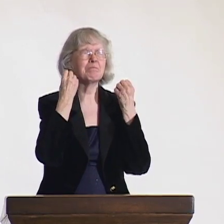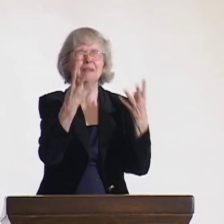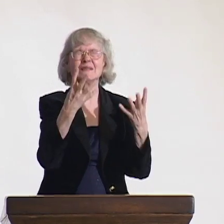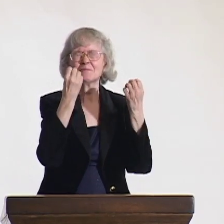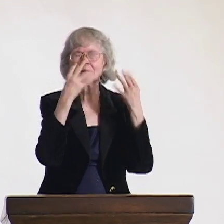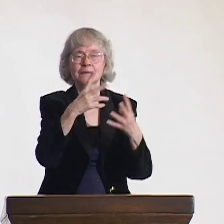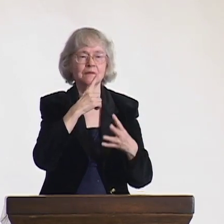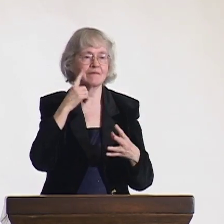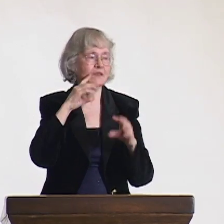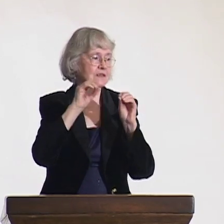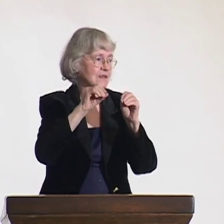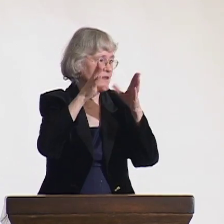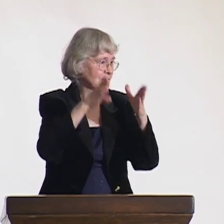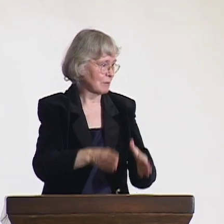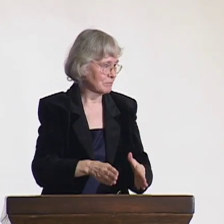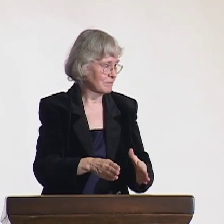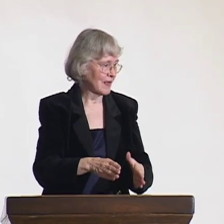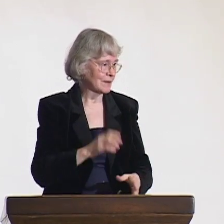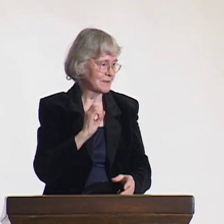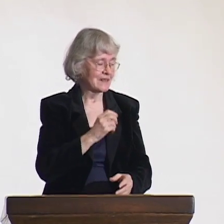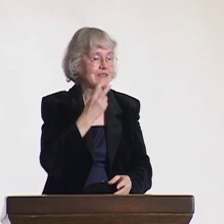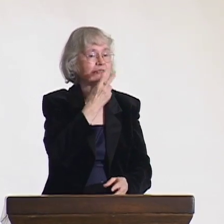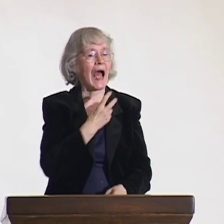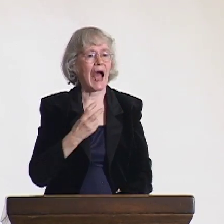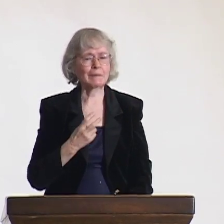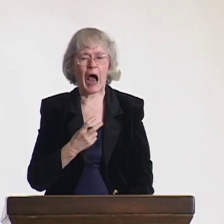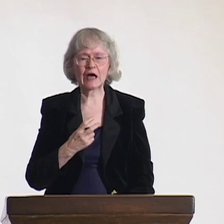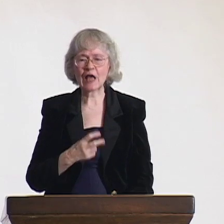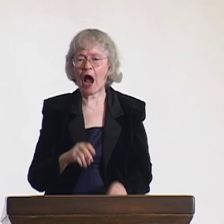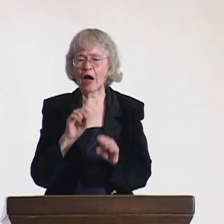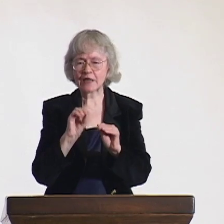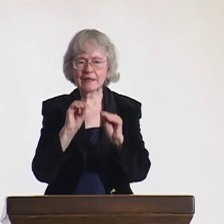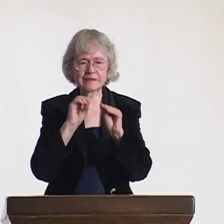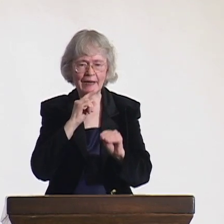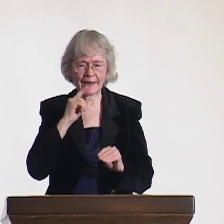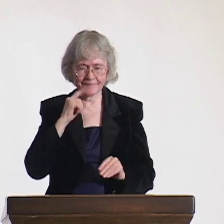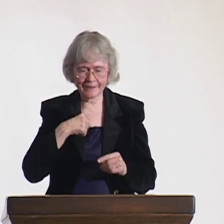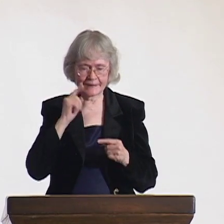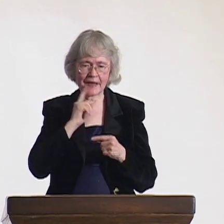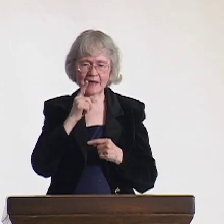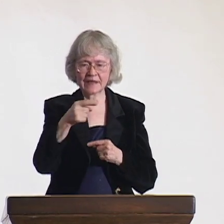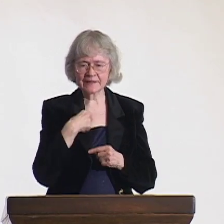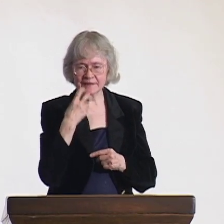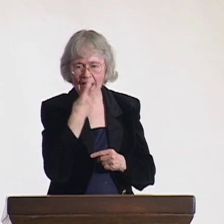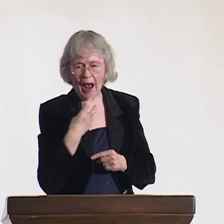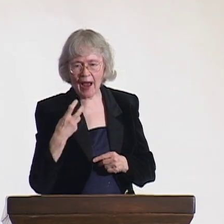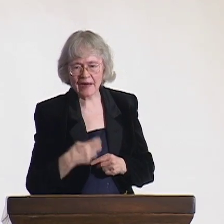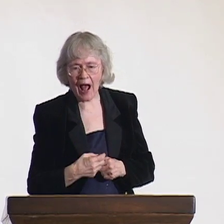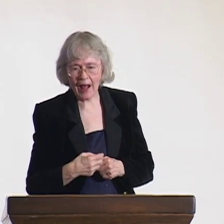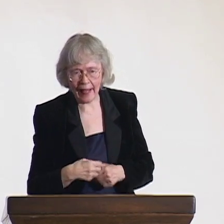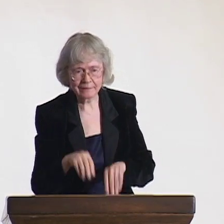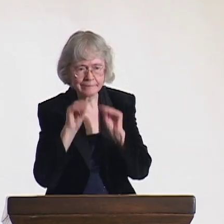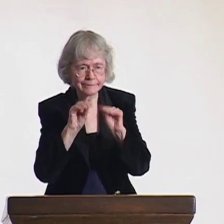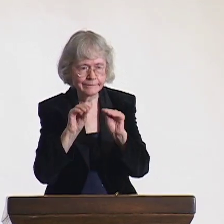Most are oral, and the Russian students are taught to use their oral skills to the best of their ability.